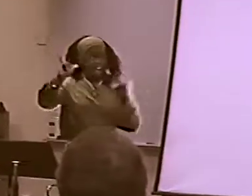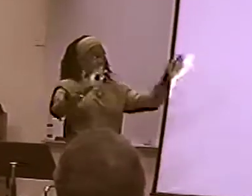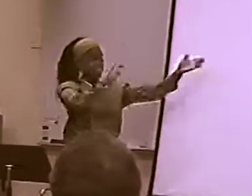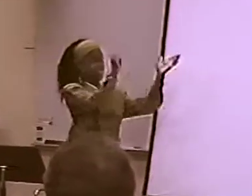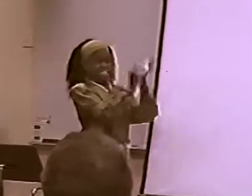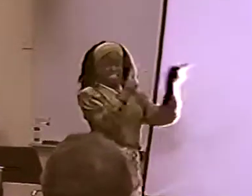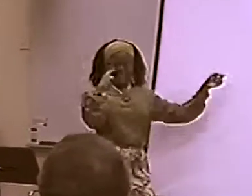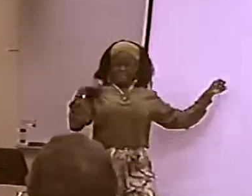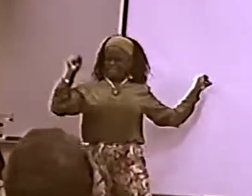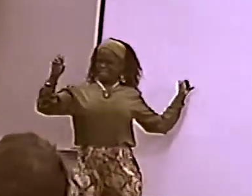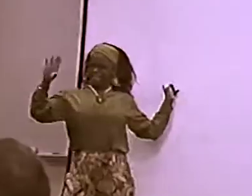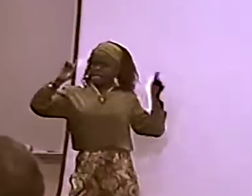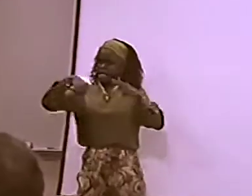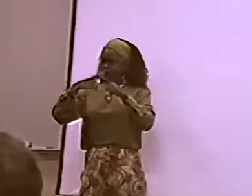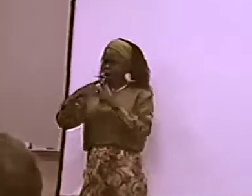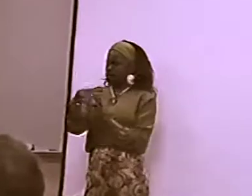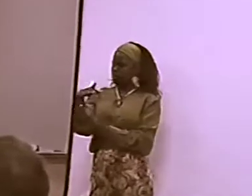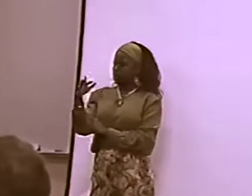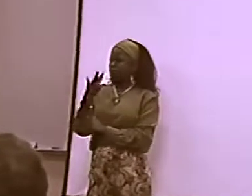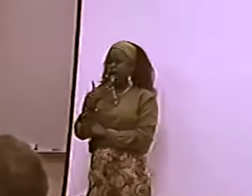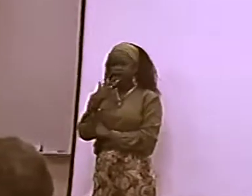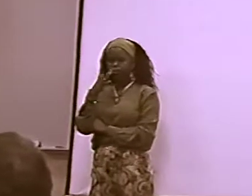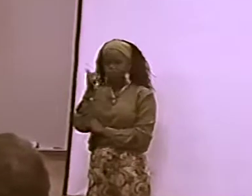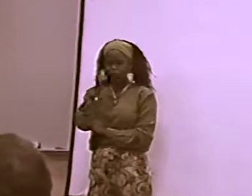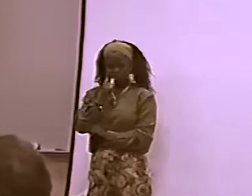SO I WANT TO SHOW THE DEAF VIDEOTAPE NOW.